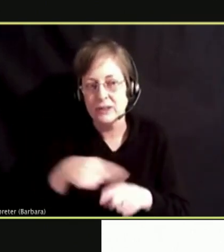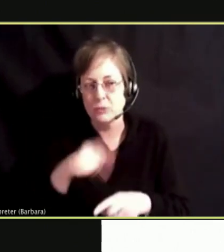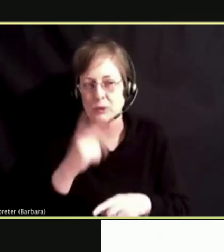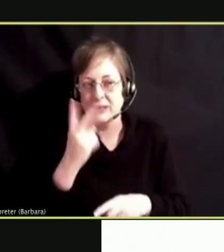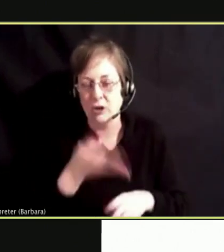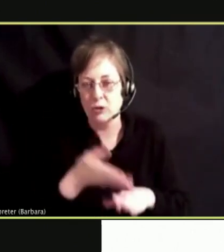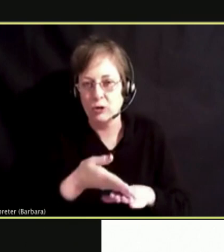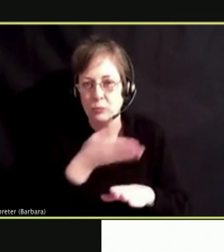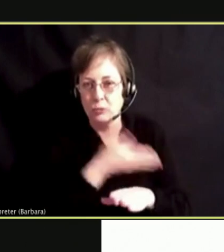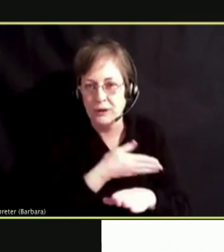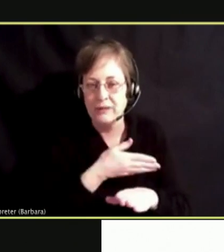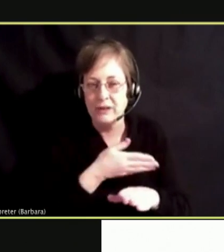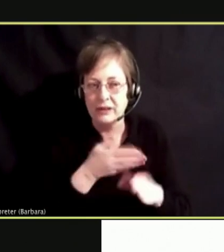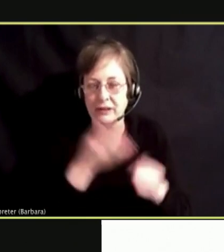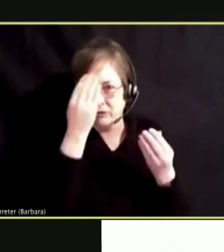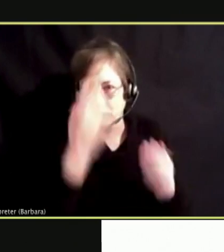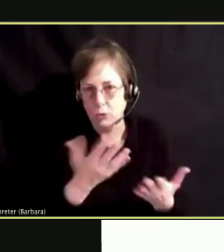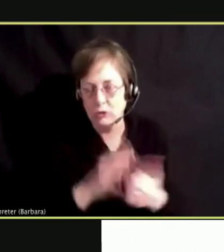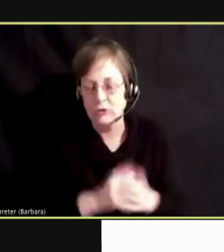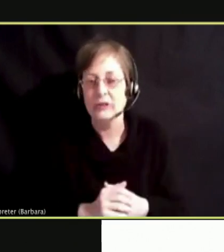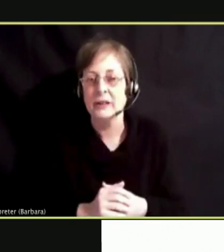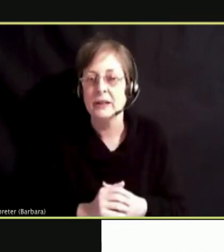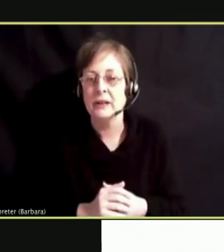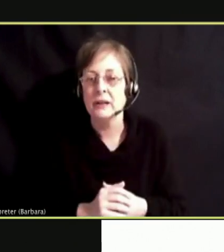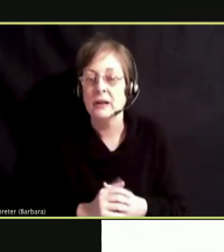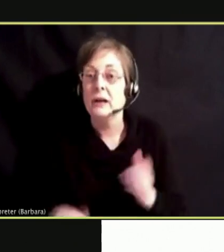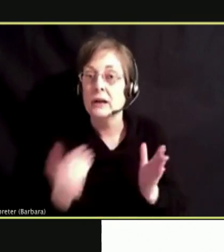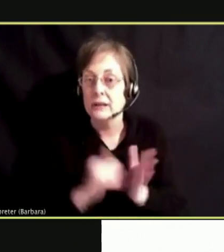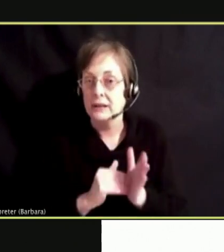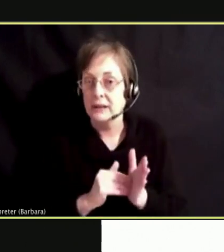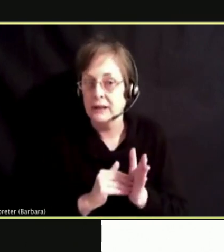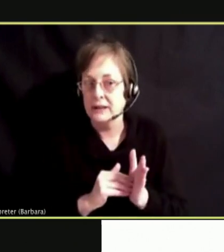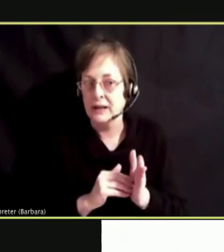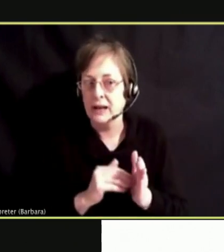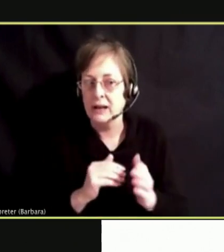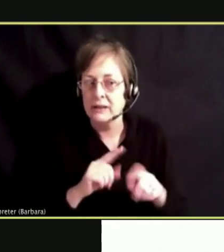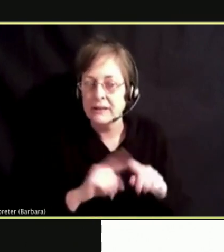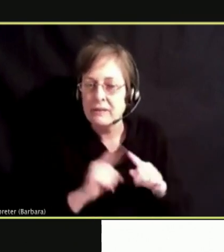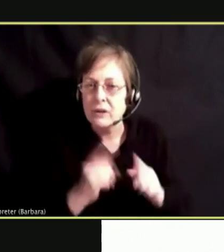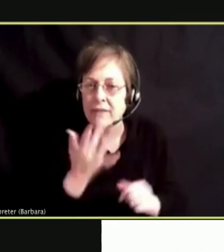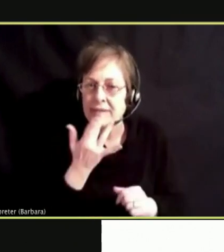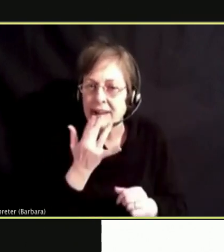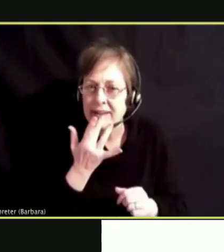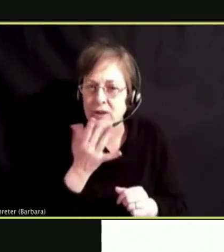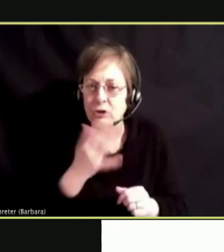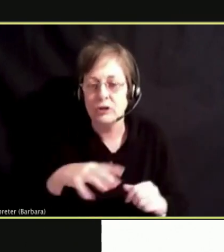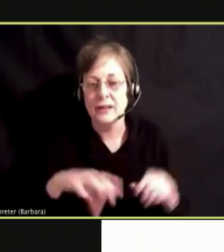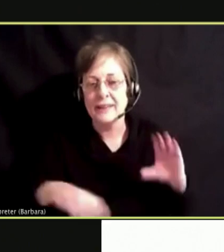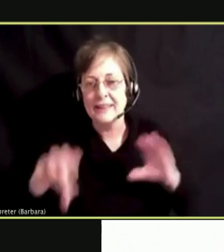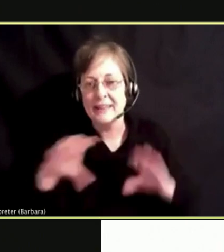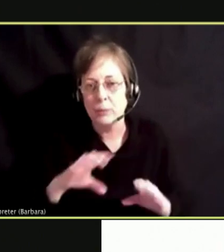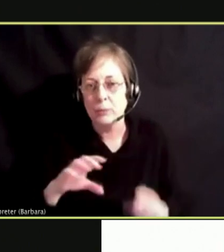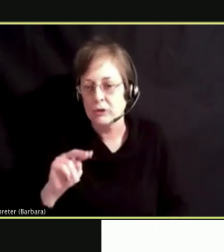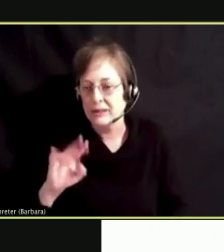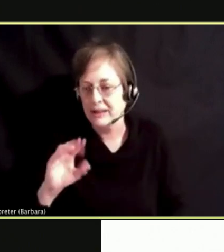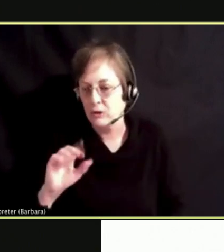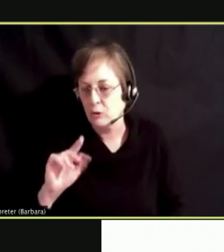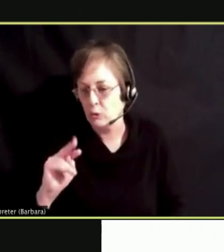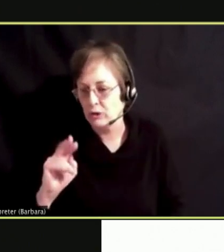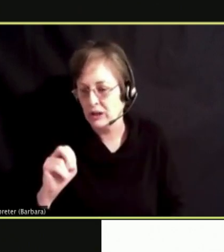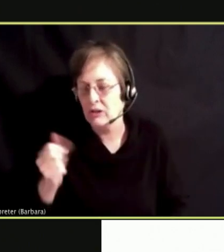RESOURCE APPEARED ONCE AGAIN, THAT IS FLAVOR, CHEMICALS, NICOTINE WHICH IS MAKES IT SO WORRIED